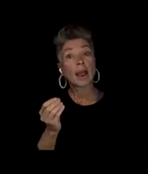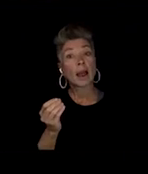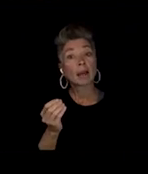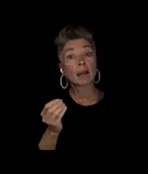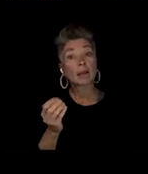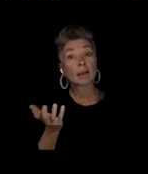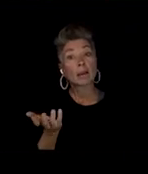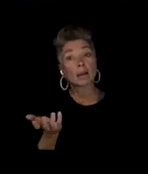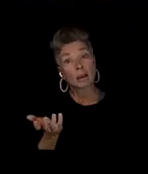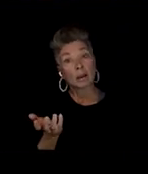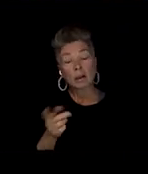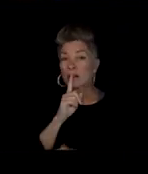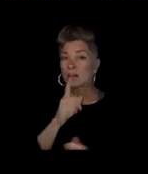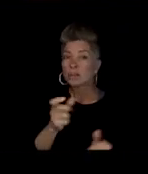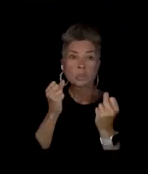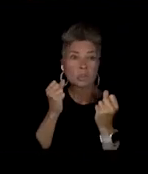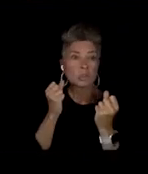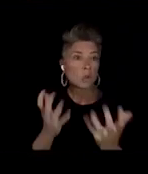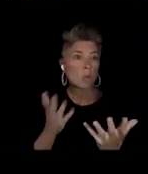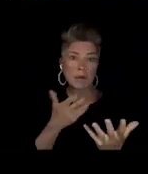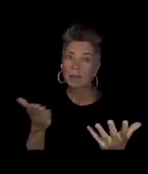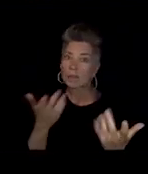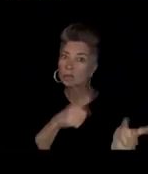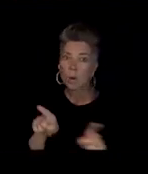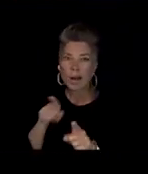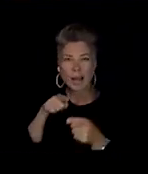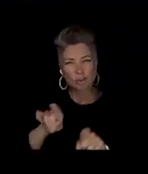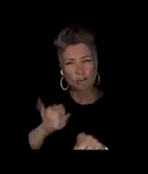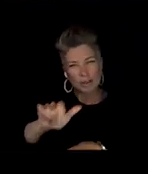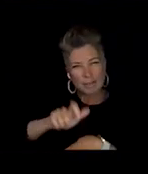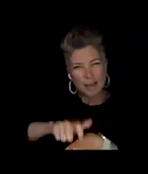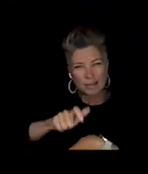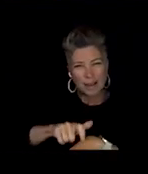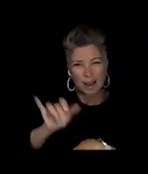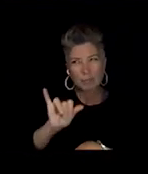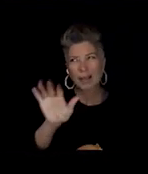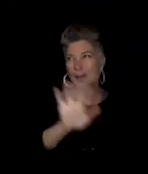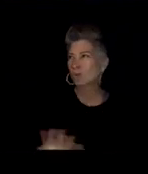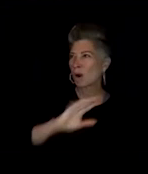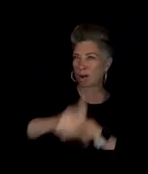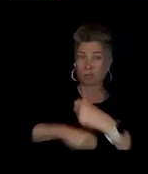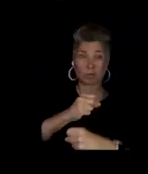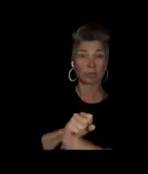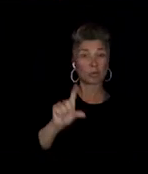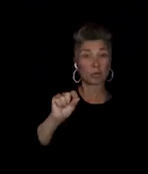there were so many things that was going on during the time, like around like 2013 to like